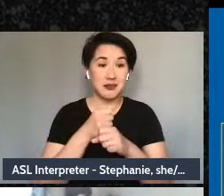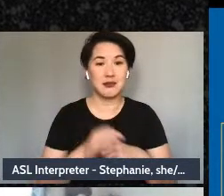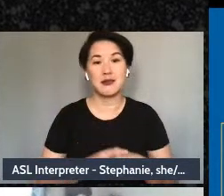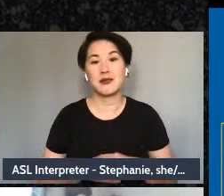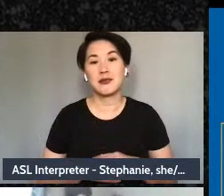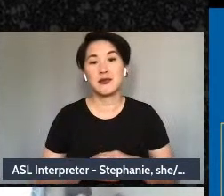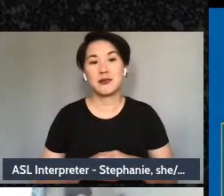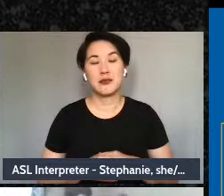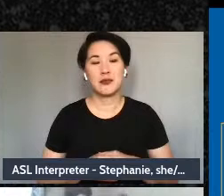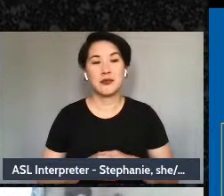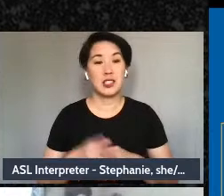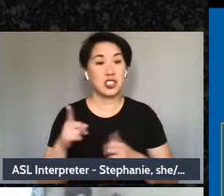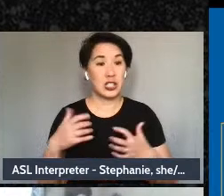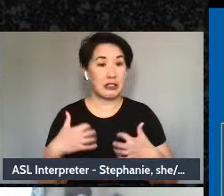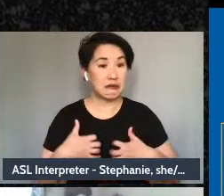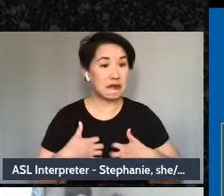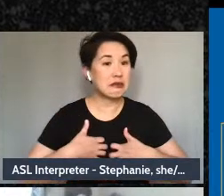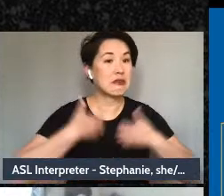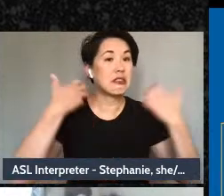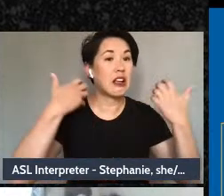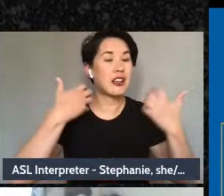lashed out at employers and co-workers.